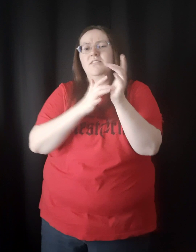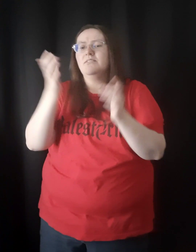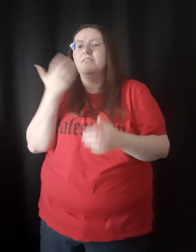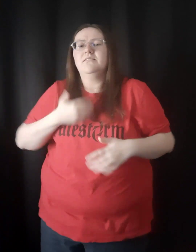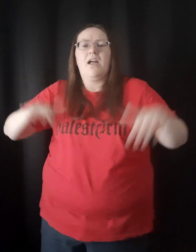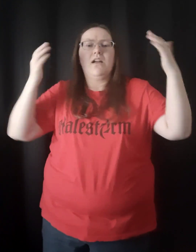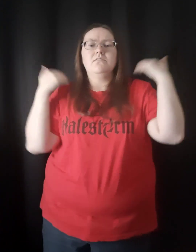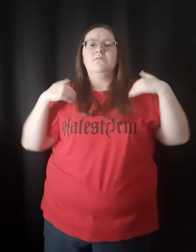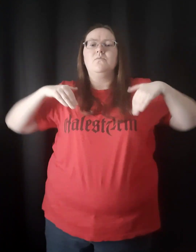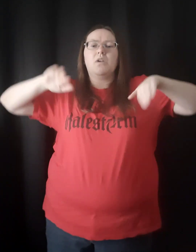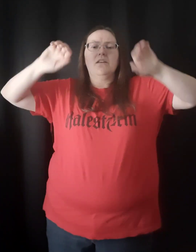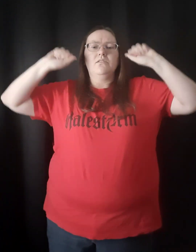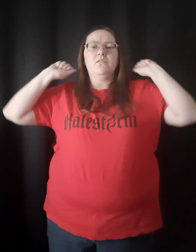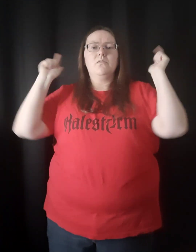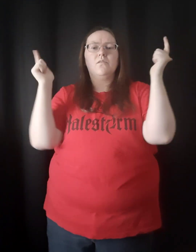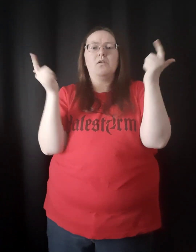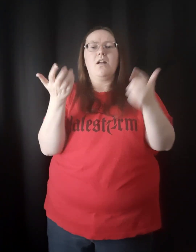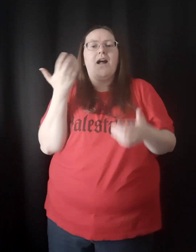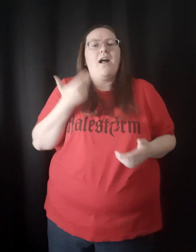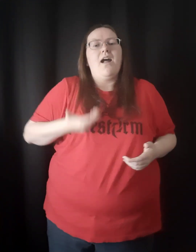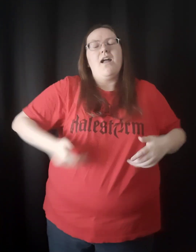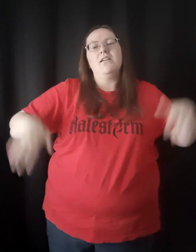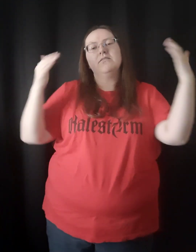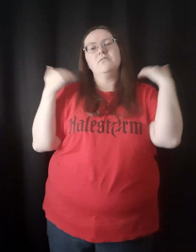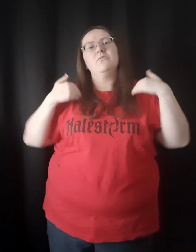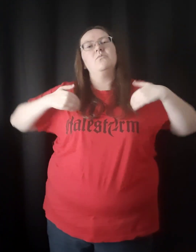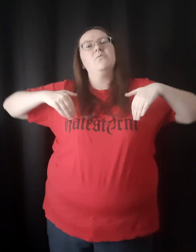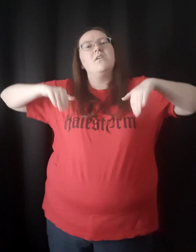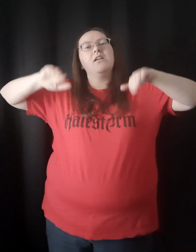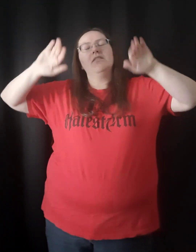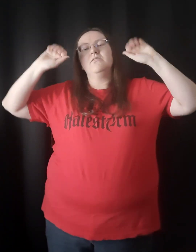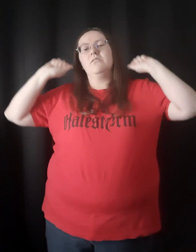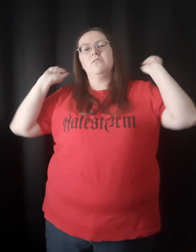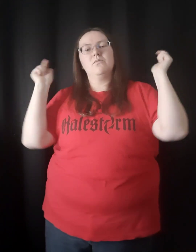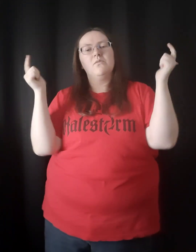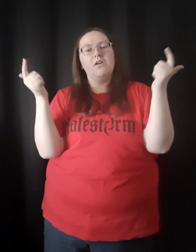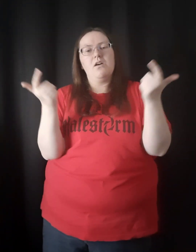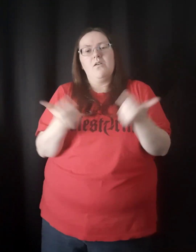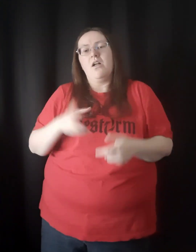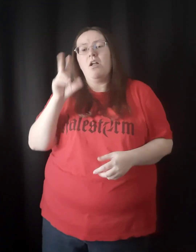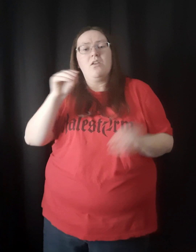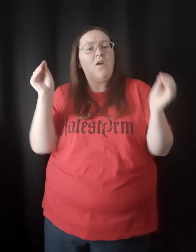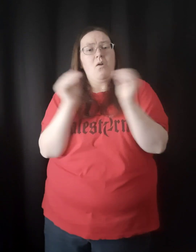Jesus, I surrender all I surrender all